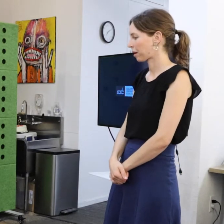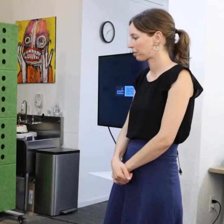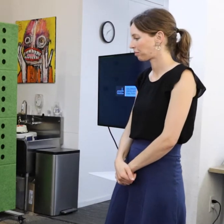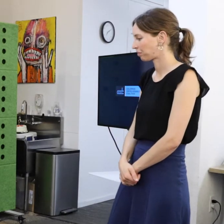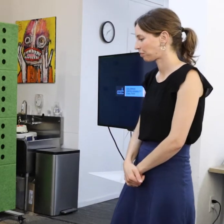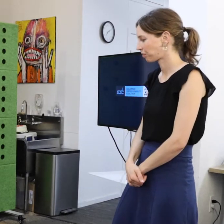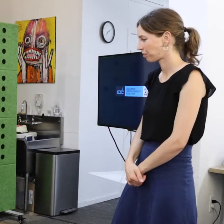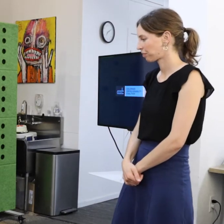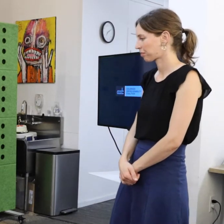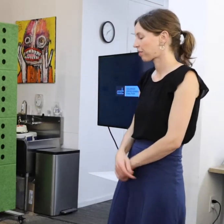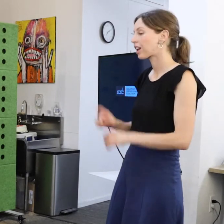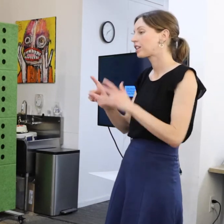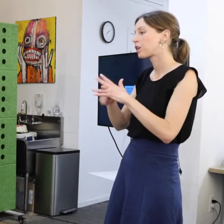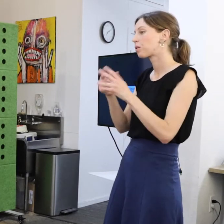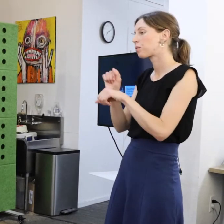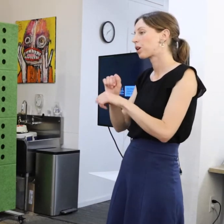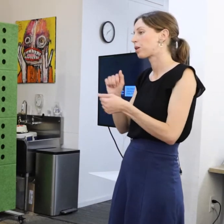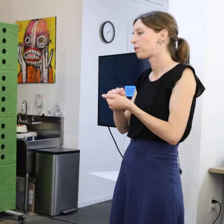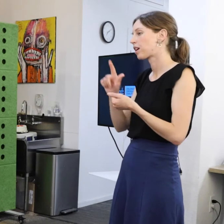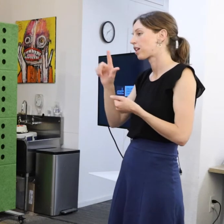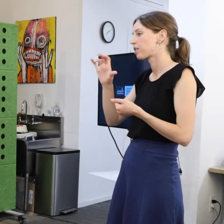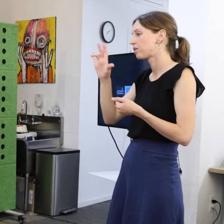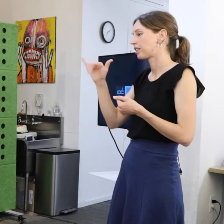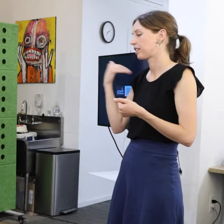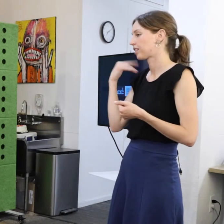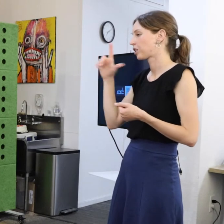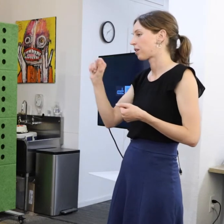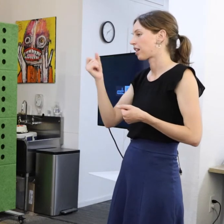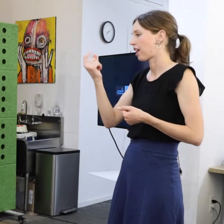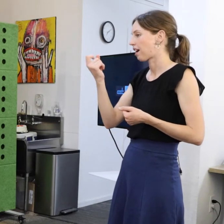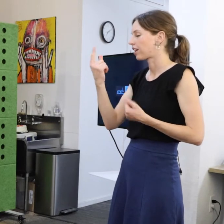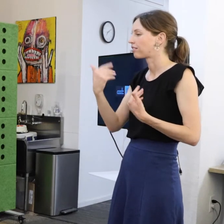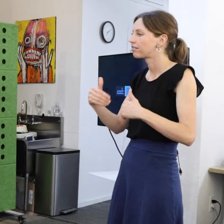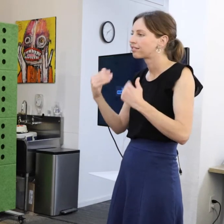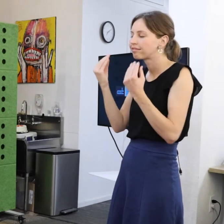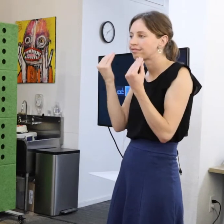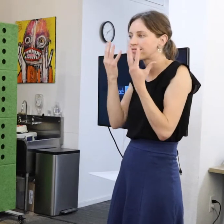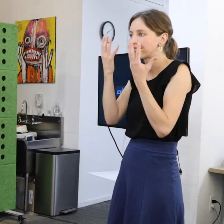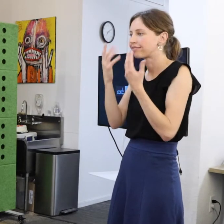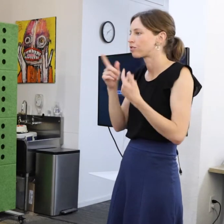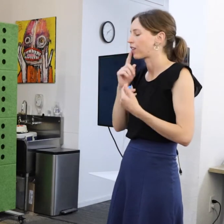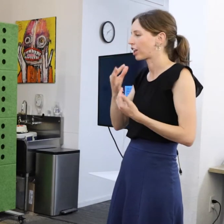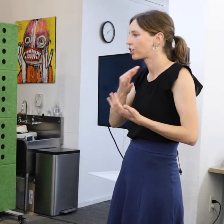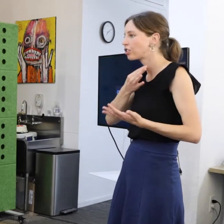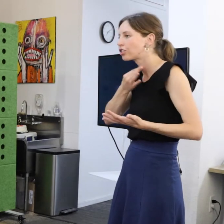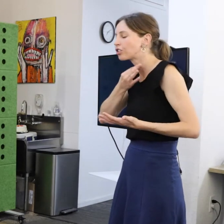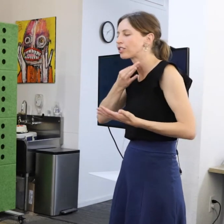I started working with Lucy in 2011. She was majestic, curious, and entertaining.